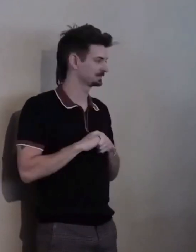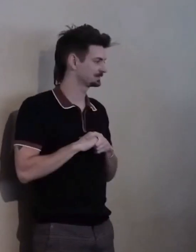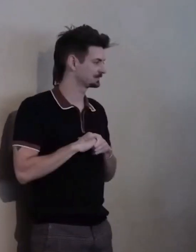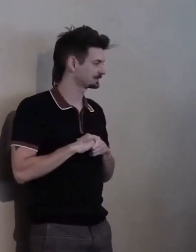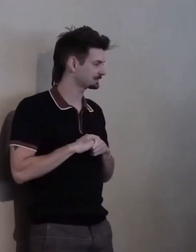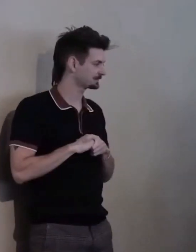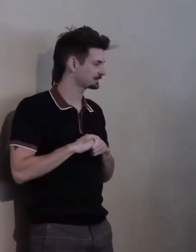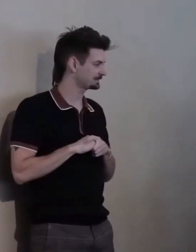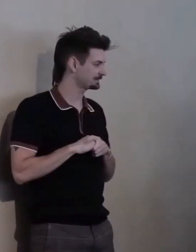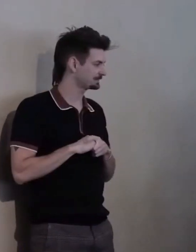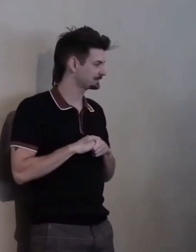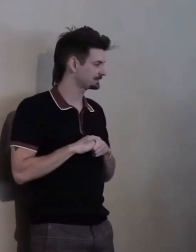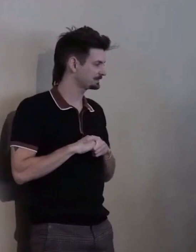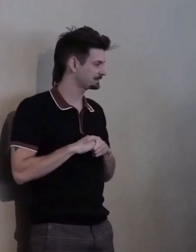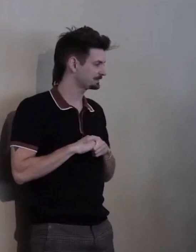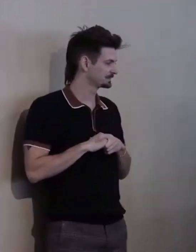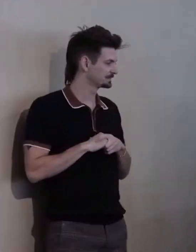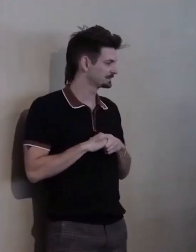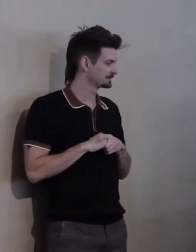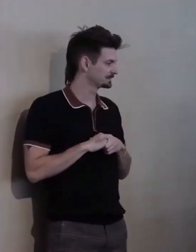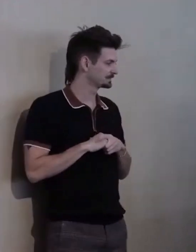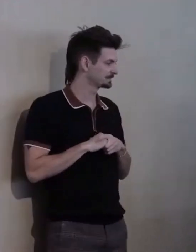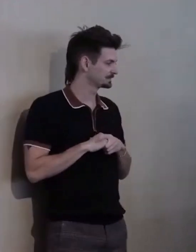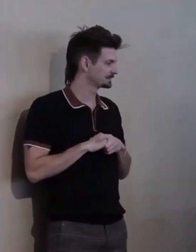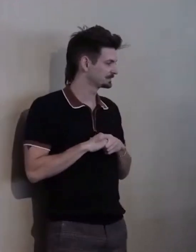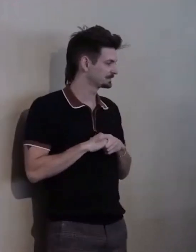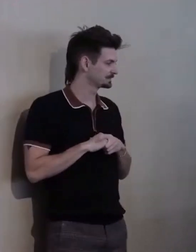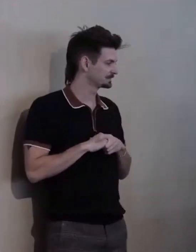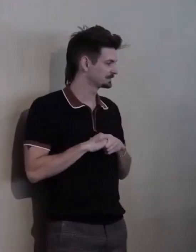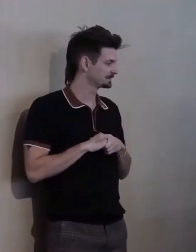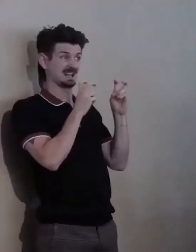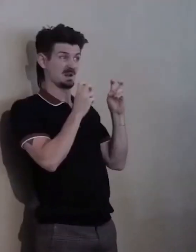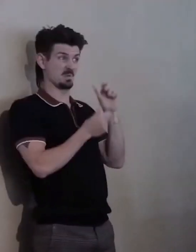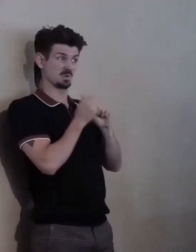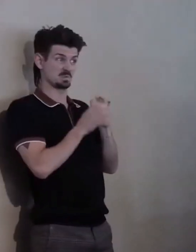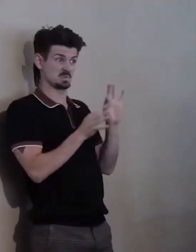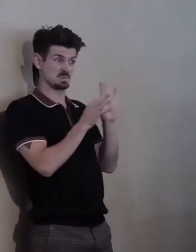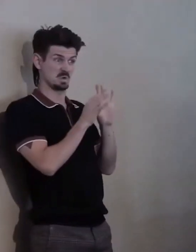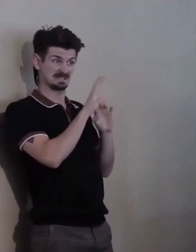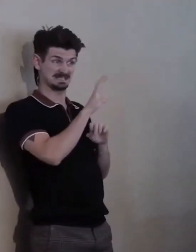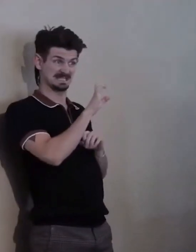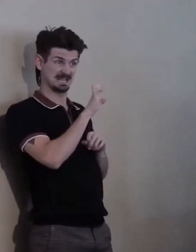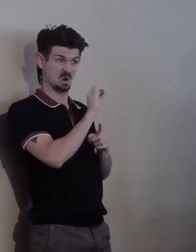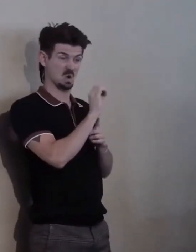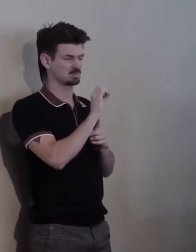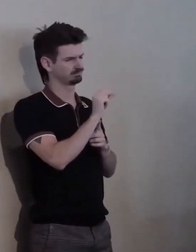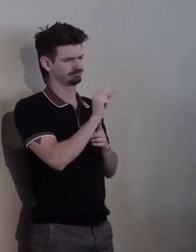But my most important title is not CEO. My most important title is D-A-D,.